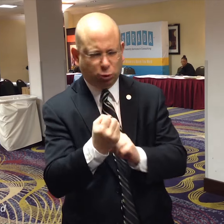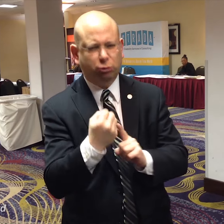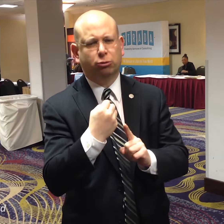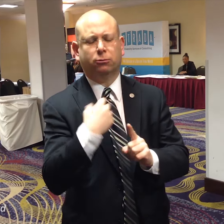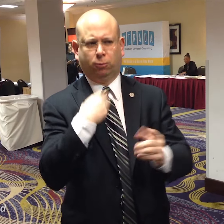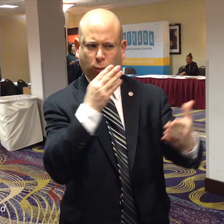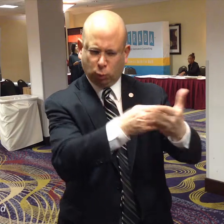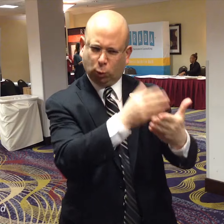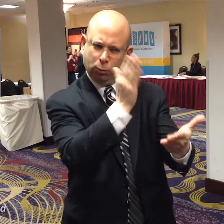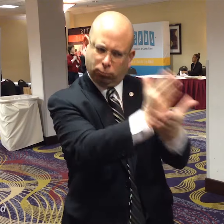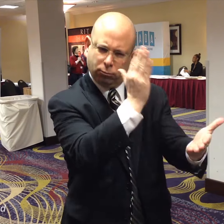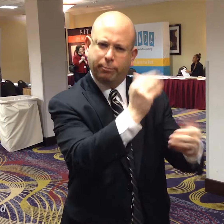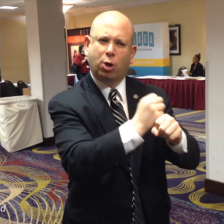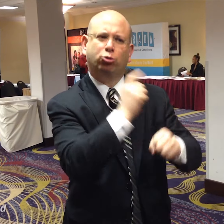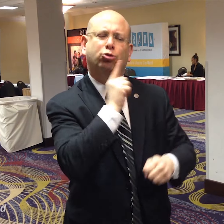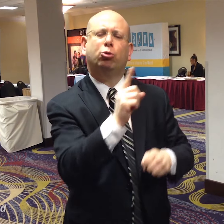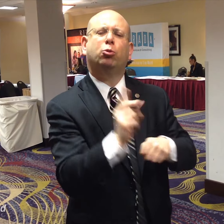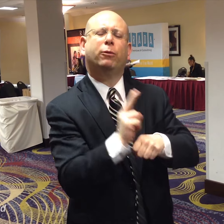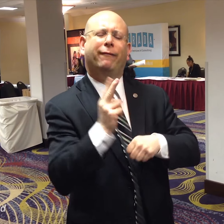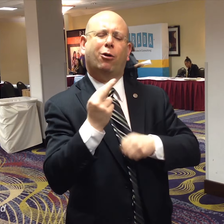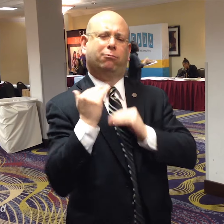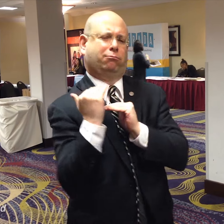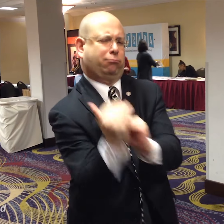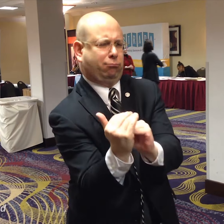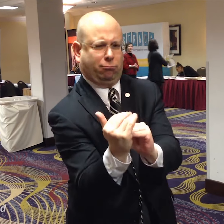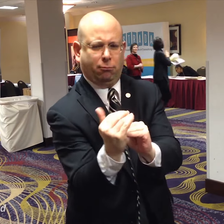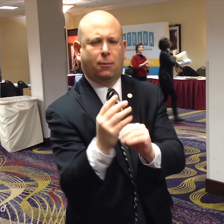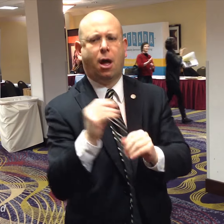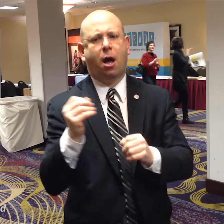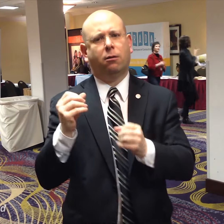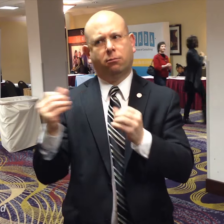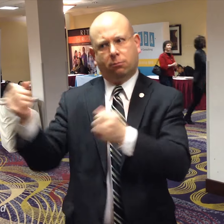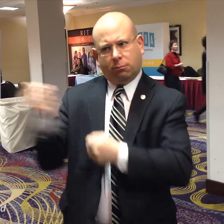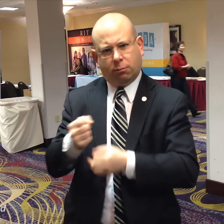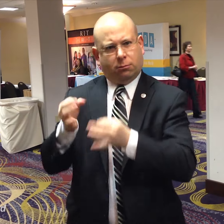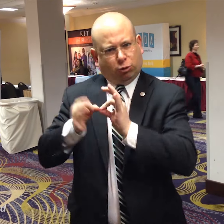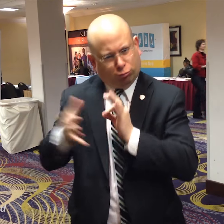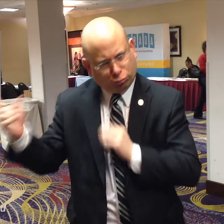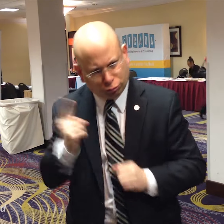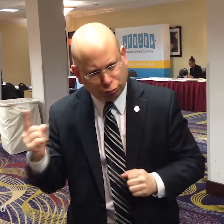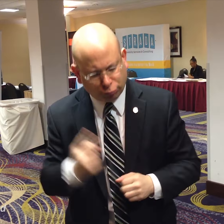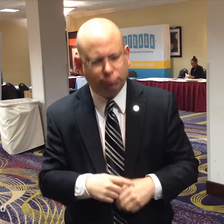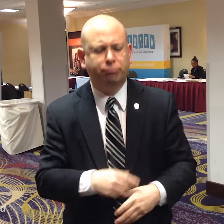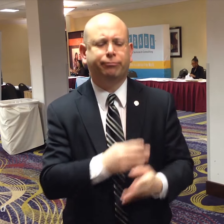so lawsuits were necessary to stop hospitals from misusing VRIs and to require the use of in-person ASL interpreters